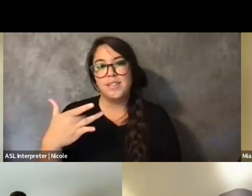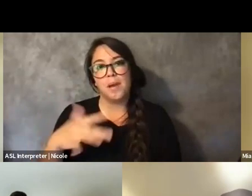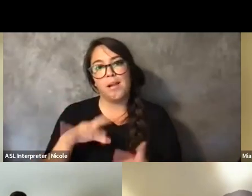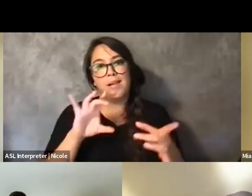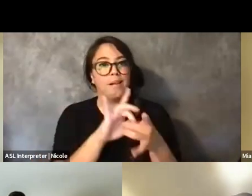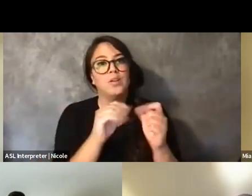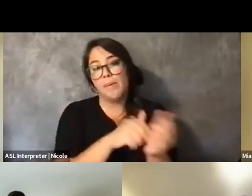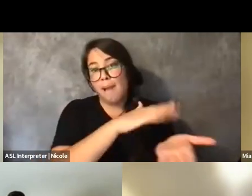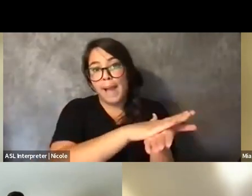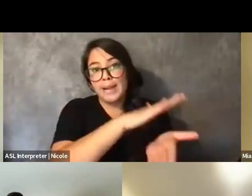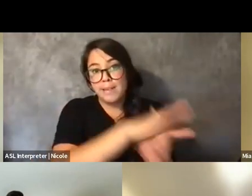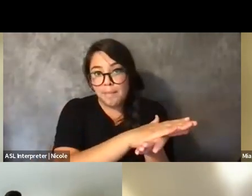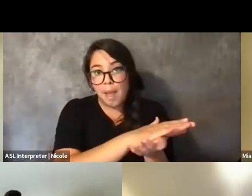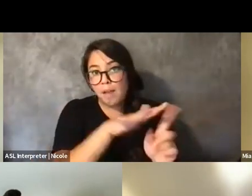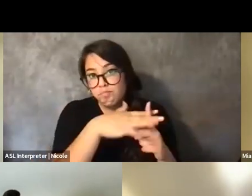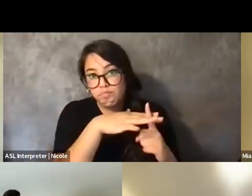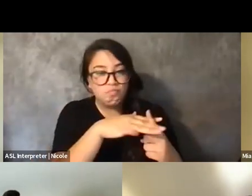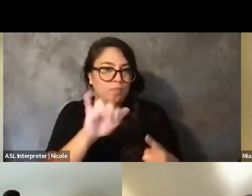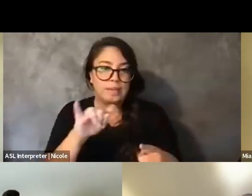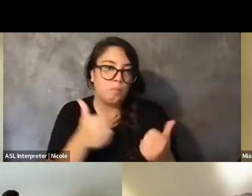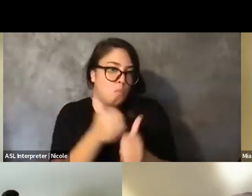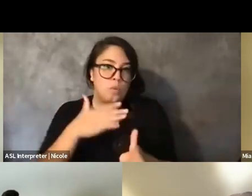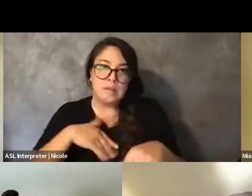of what I spend most of my time doing as a graduate student.